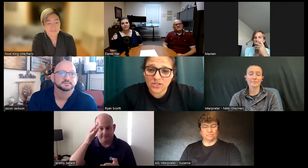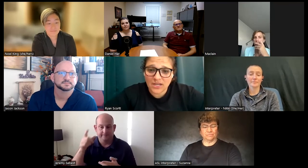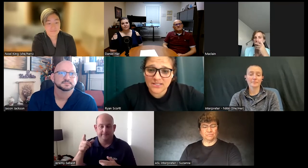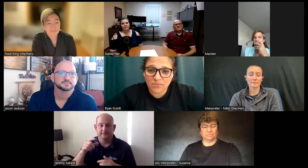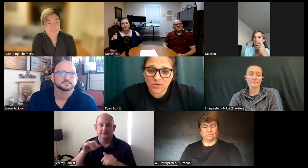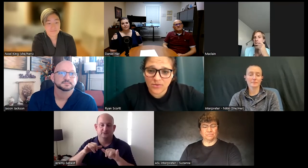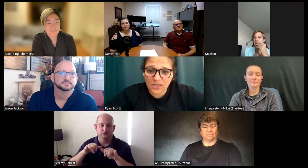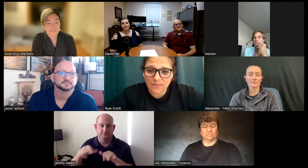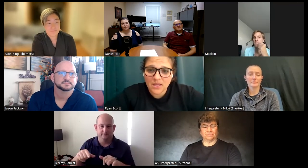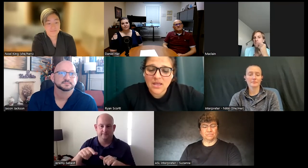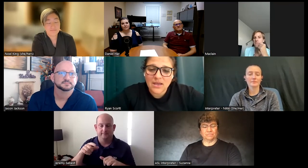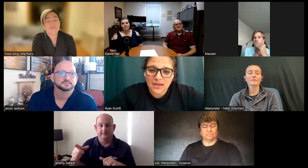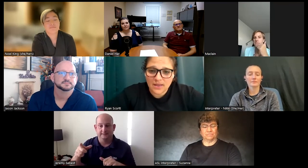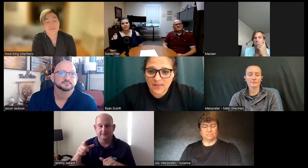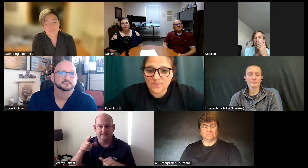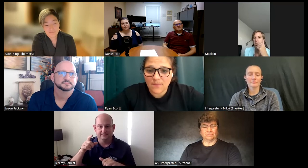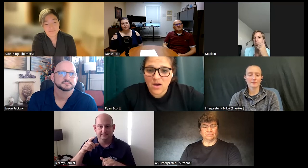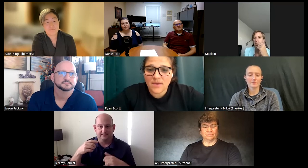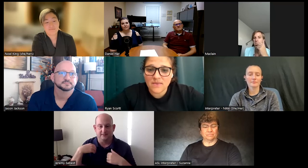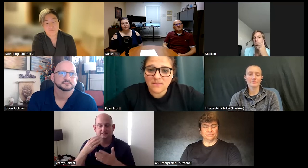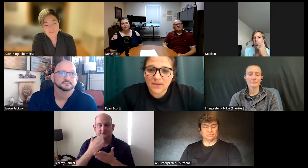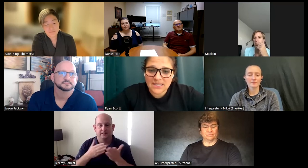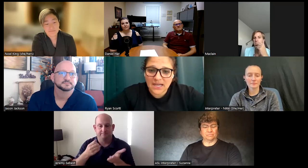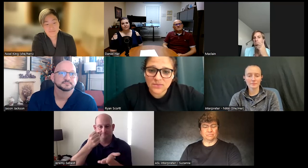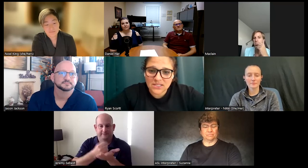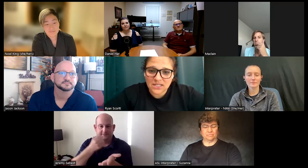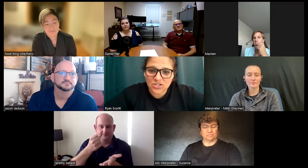really great example growing up and that was my mom and then my dad was an